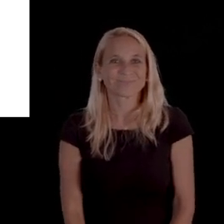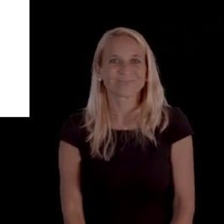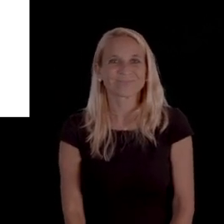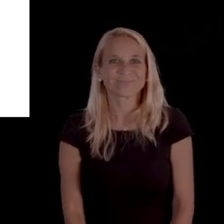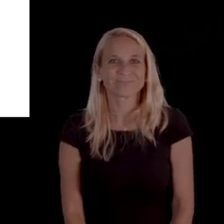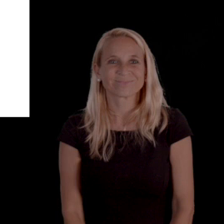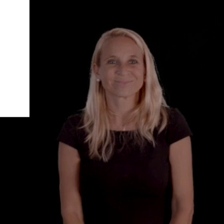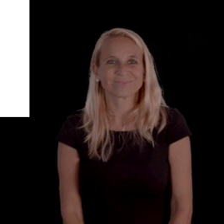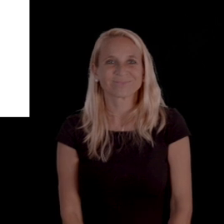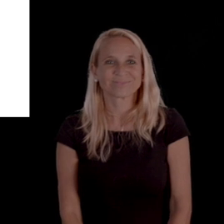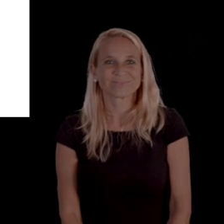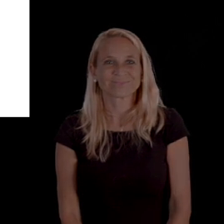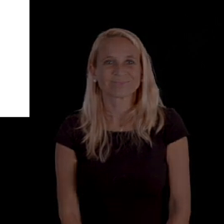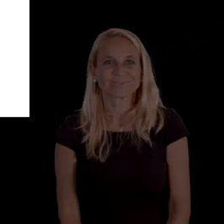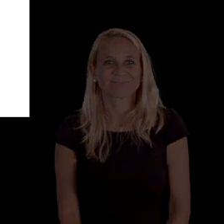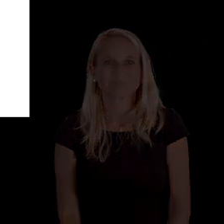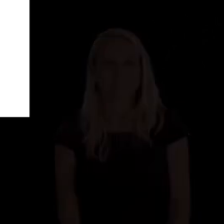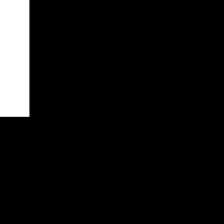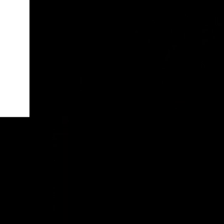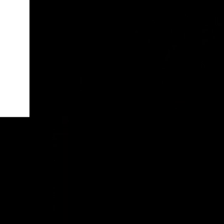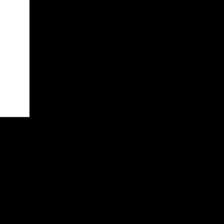to find our related self-advocacy resources.